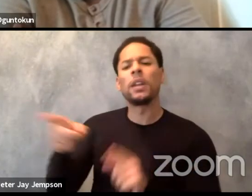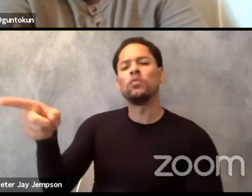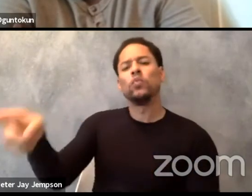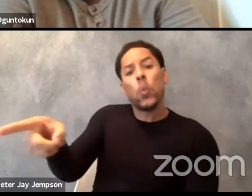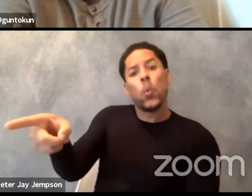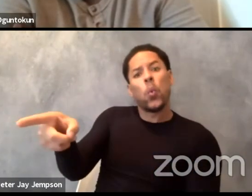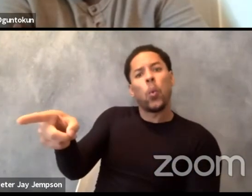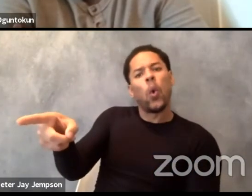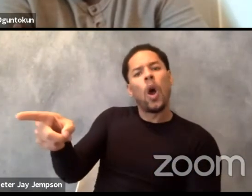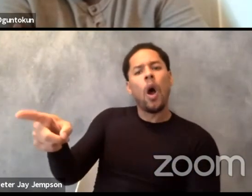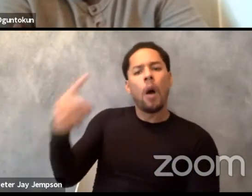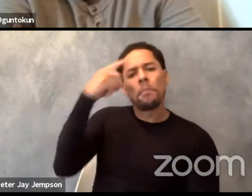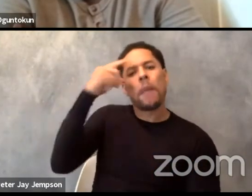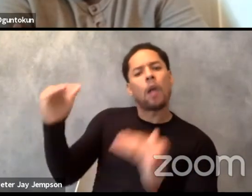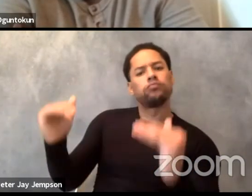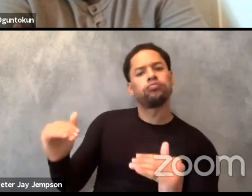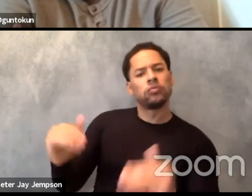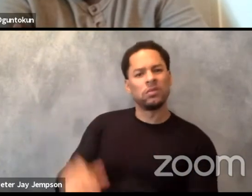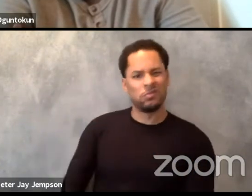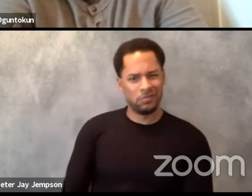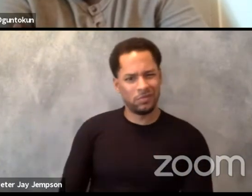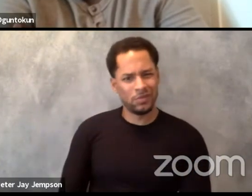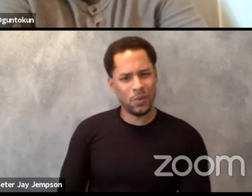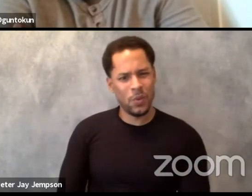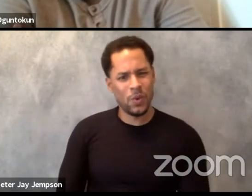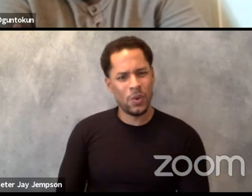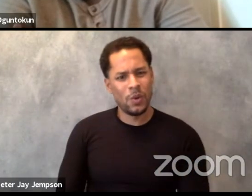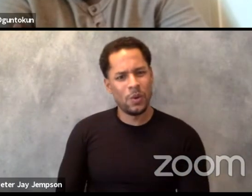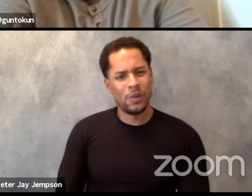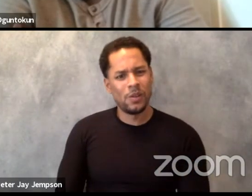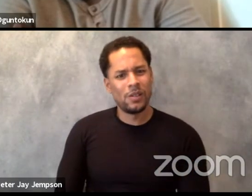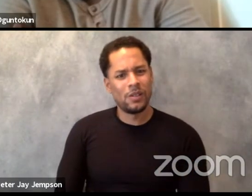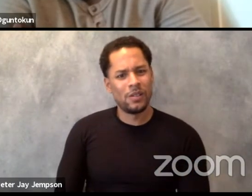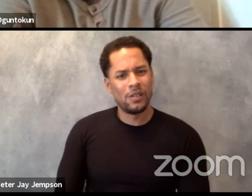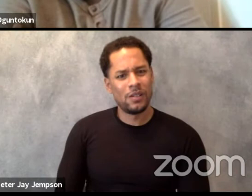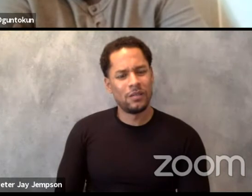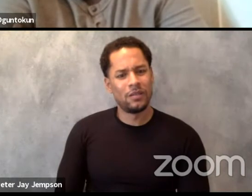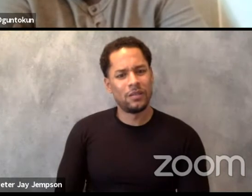I think that all these ideas coming together are big ideas